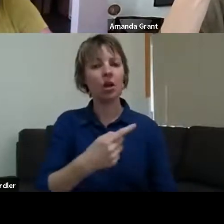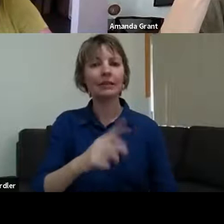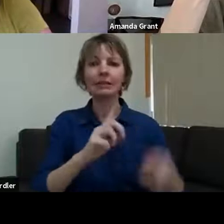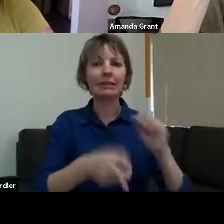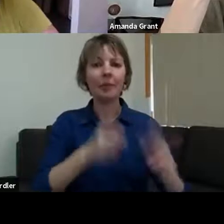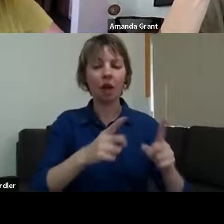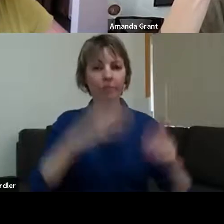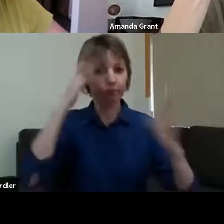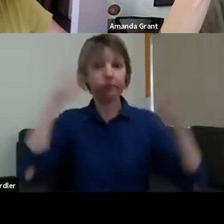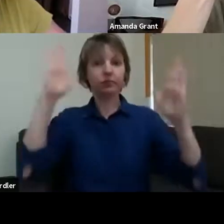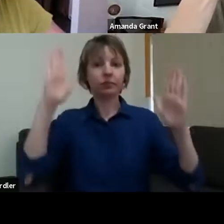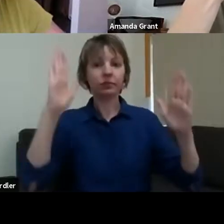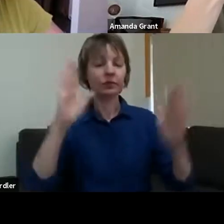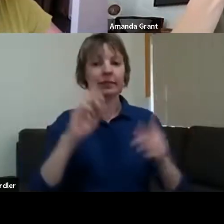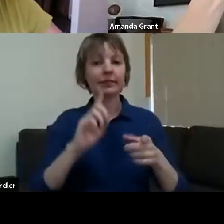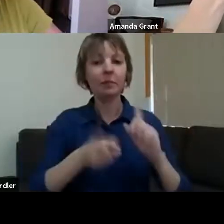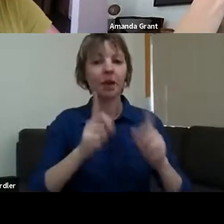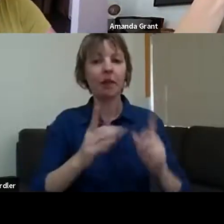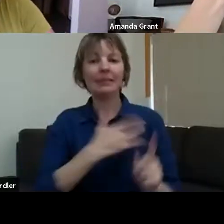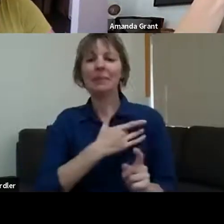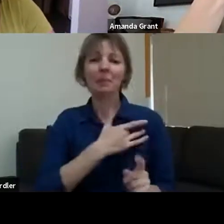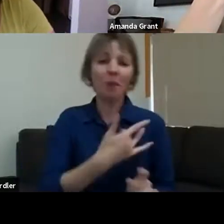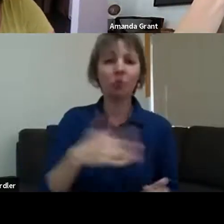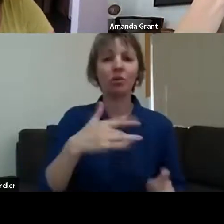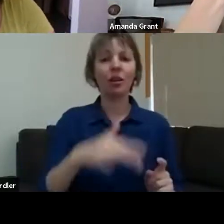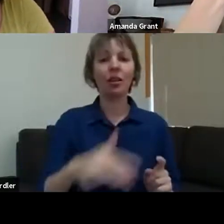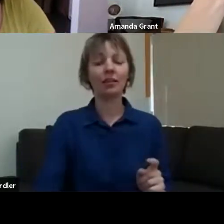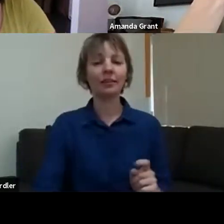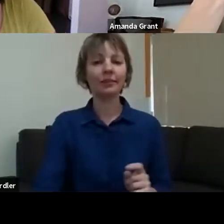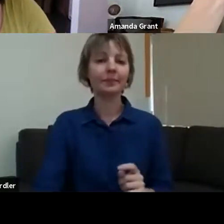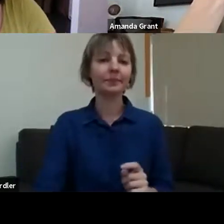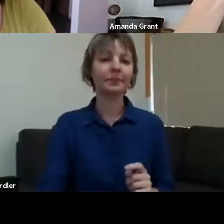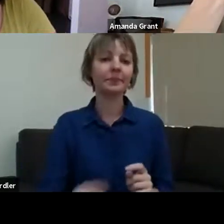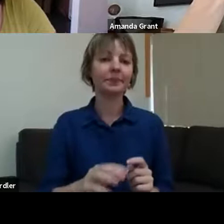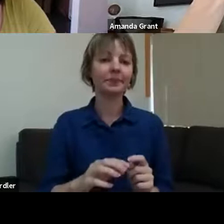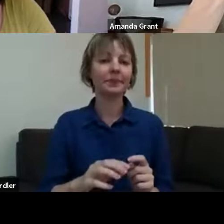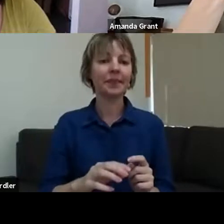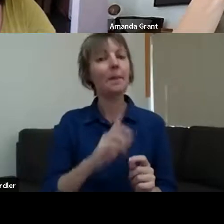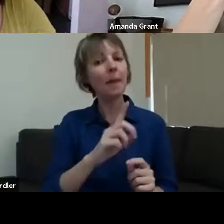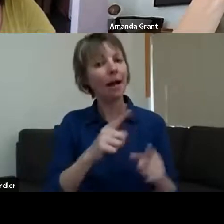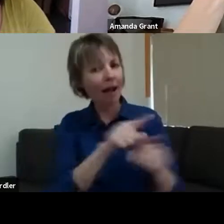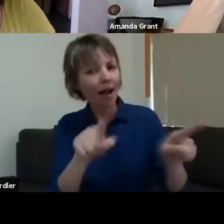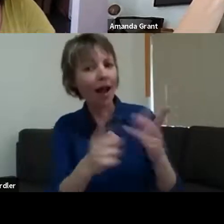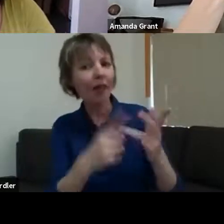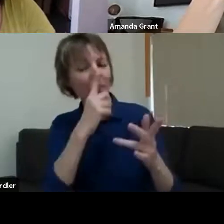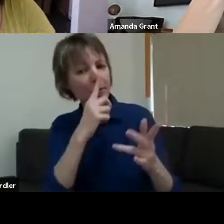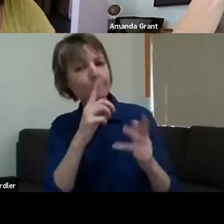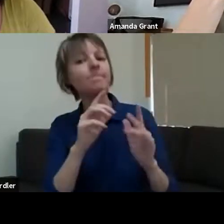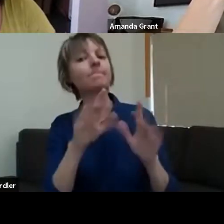emotional at other things. And people were very kind of understanding and supportive in a way, because they knew what was